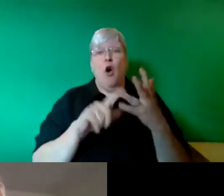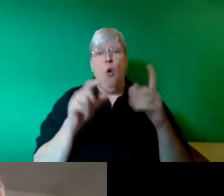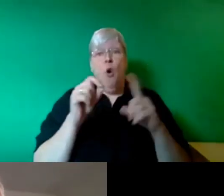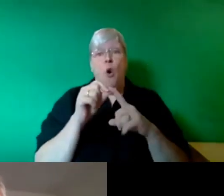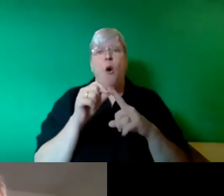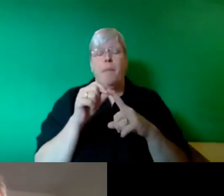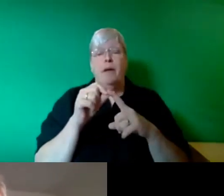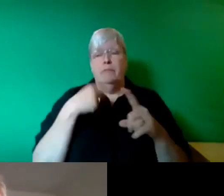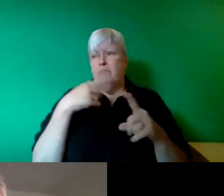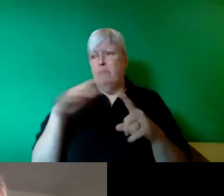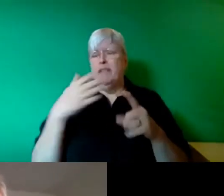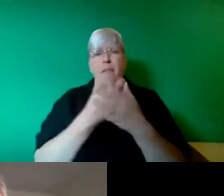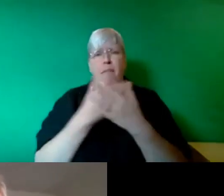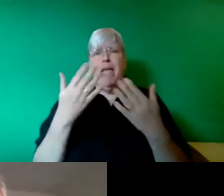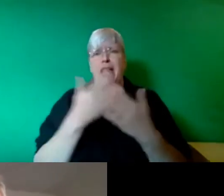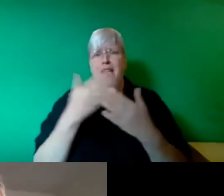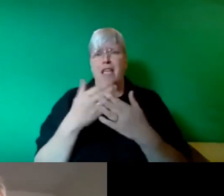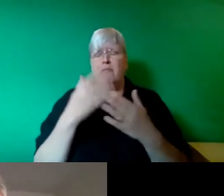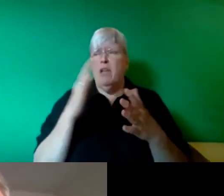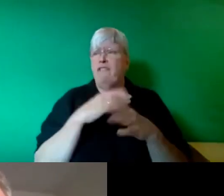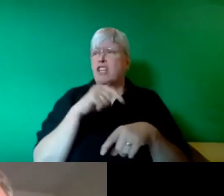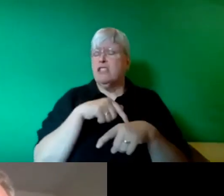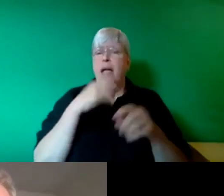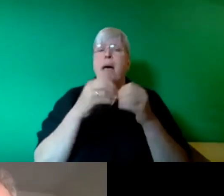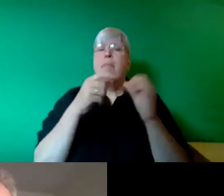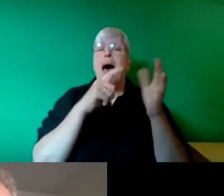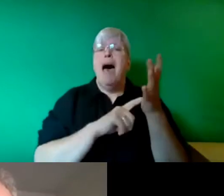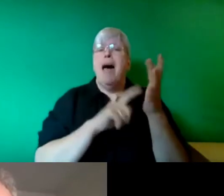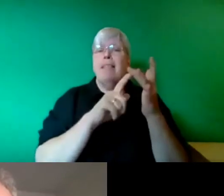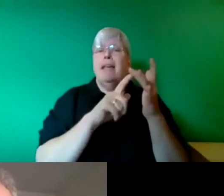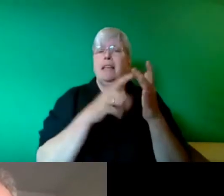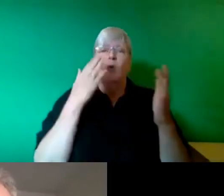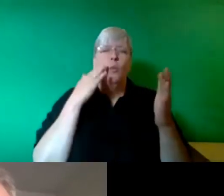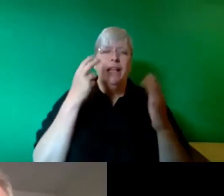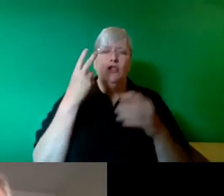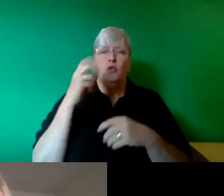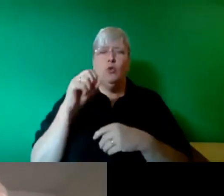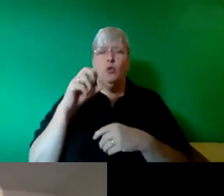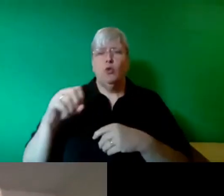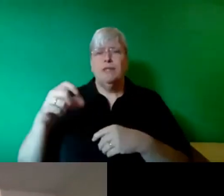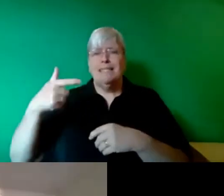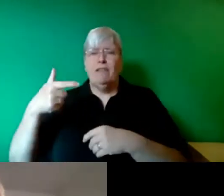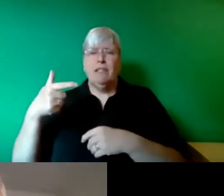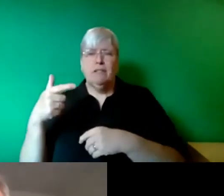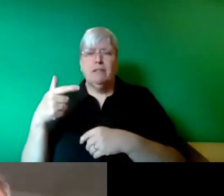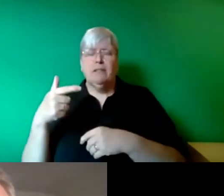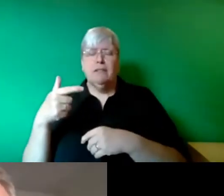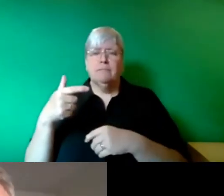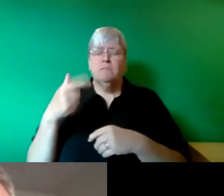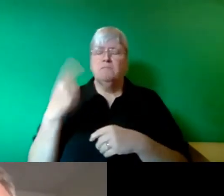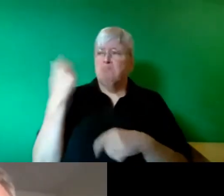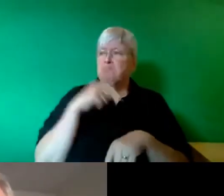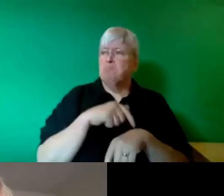my first cop was in Bali, Indonesia in 2007, at which time the Head of the IPCC gave